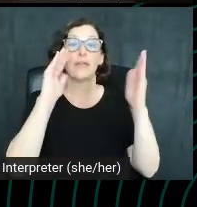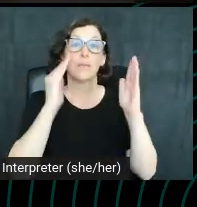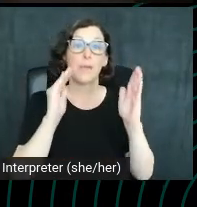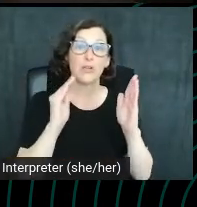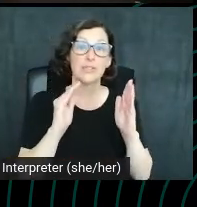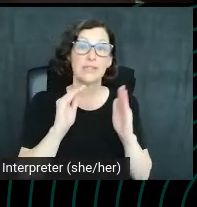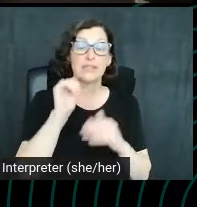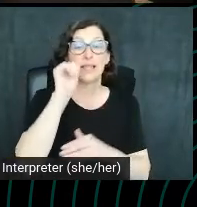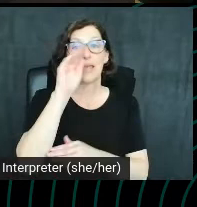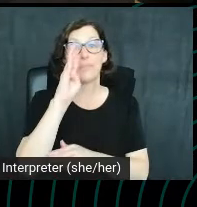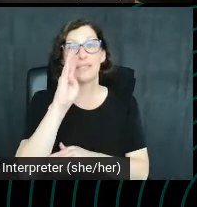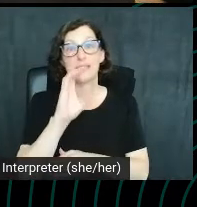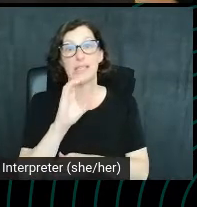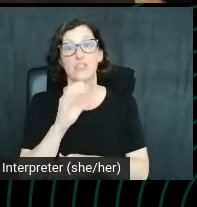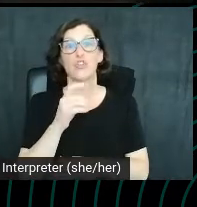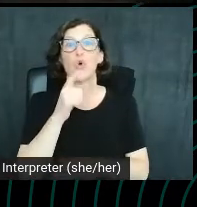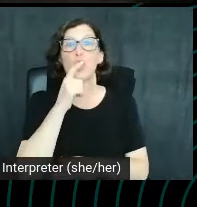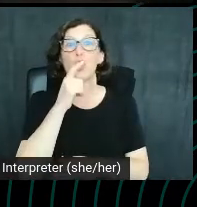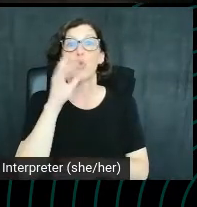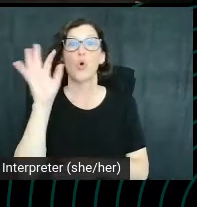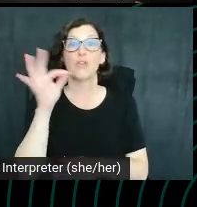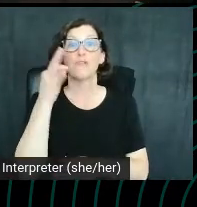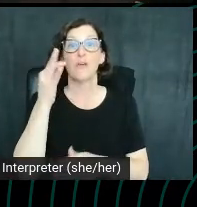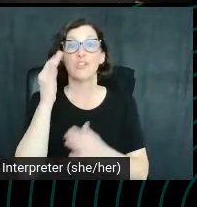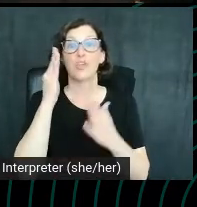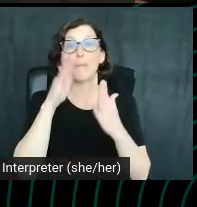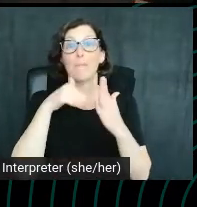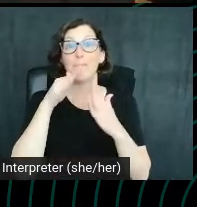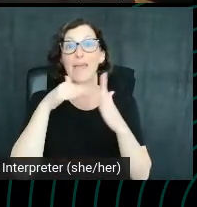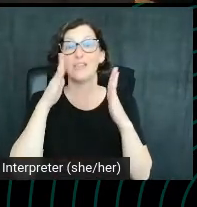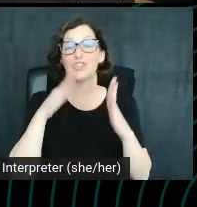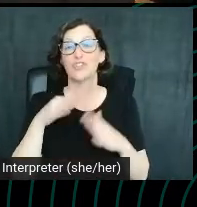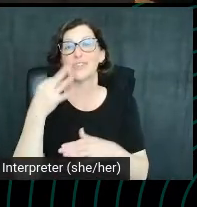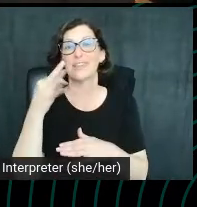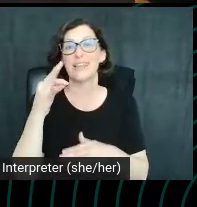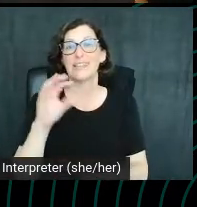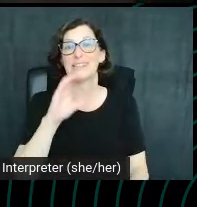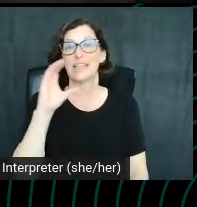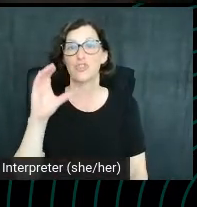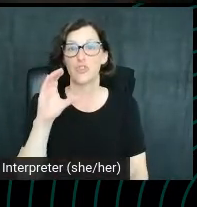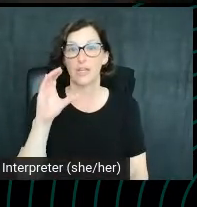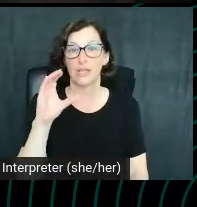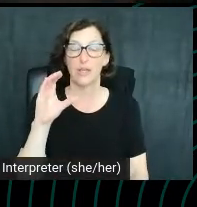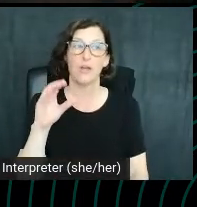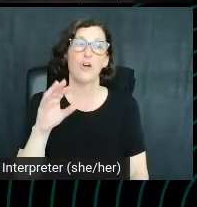So here we've got who are the French painters the 19th century or French painters and sculptors.